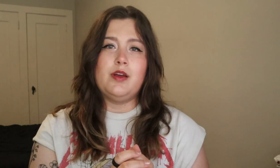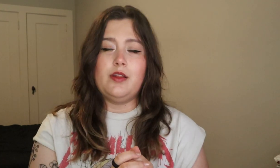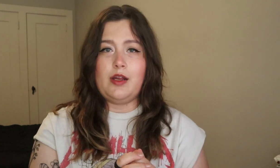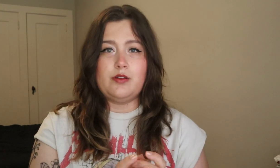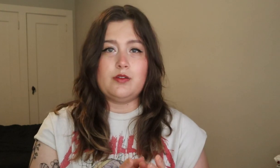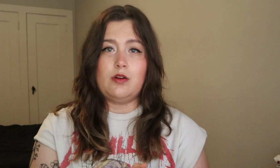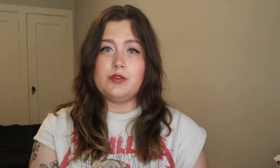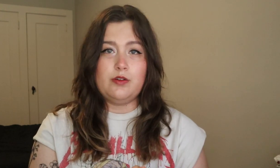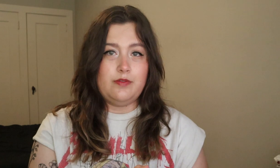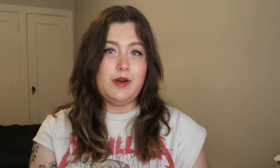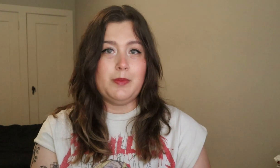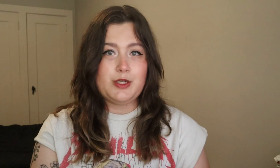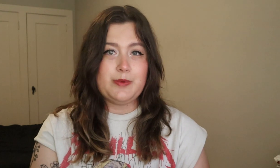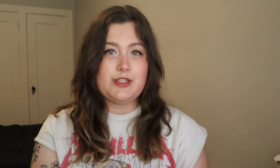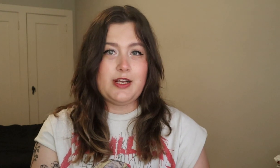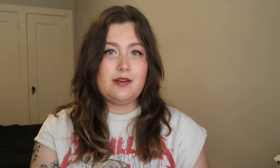and that is also very much appreciated.